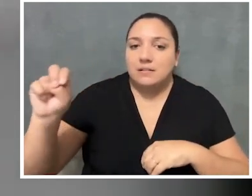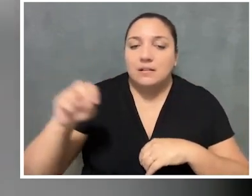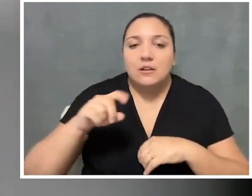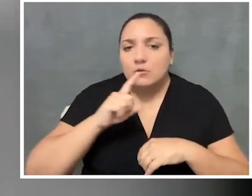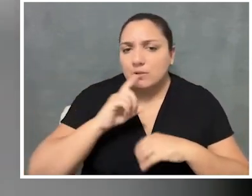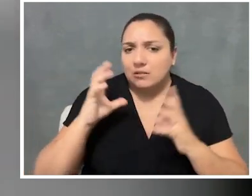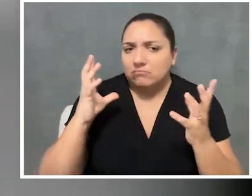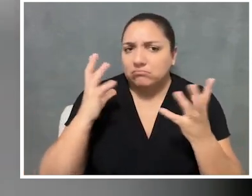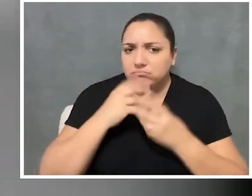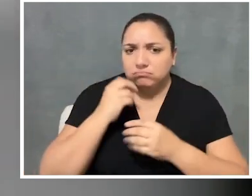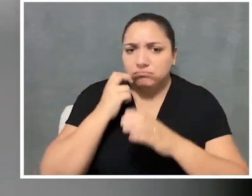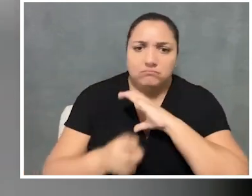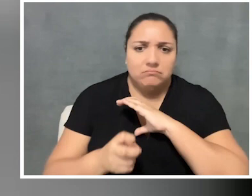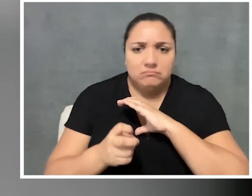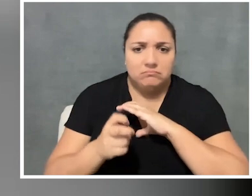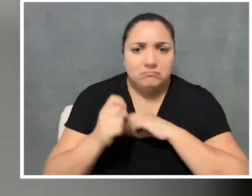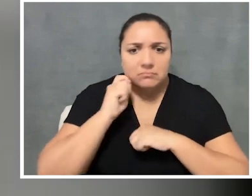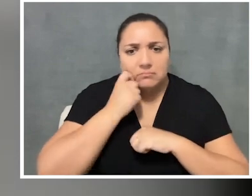and is a really cool, immersive experience.